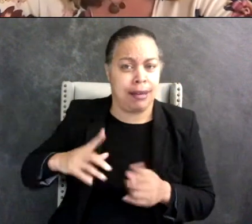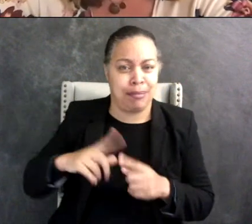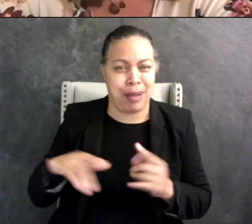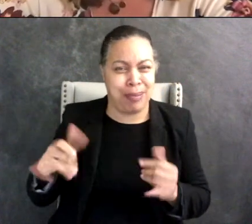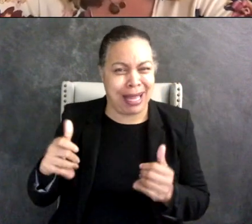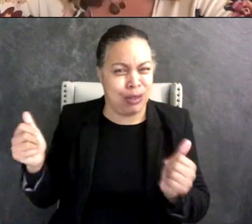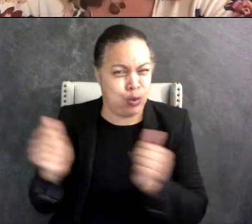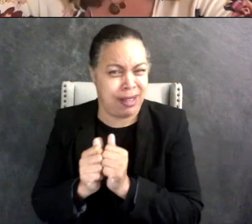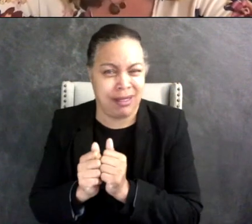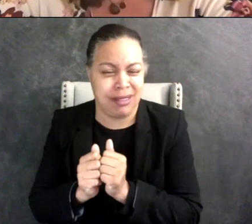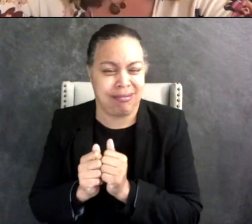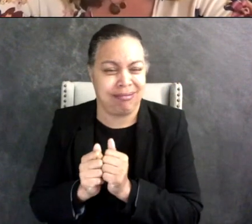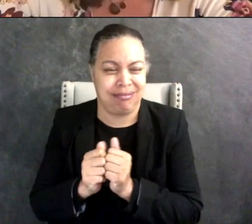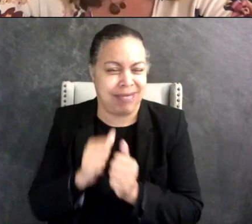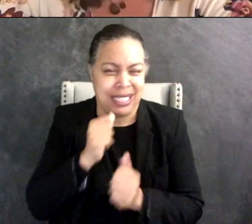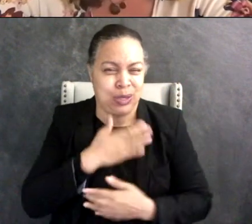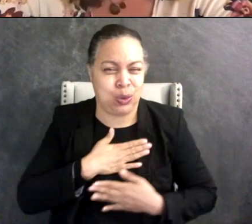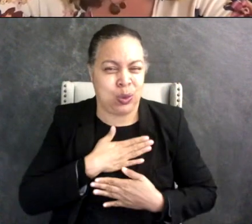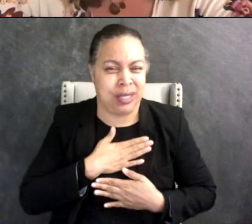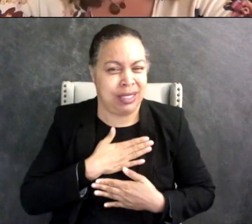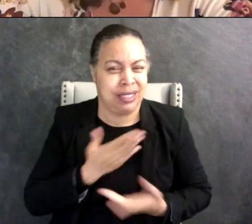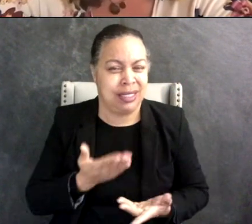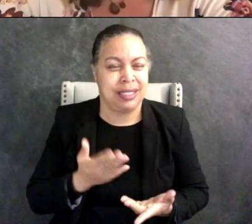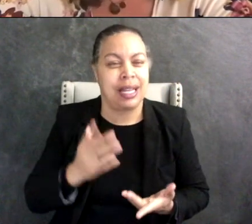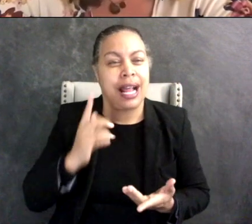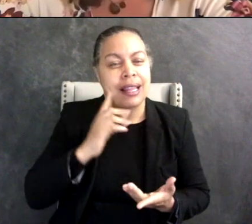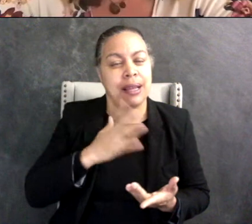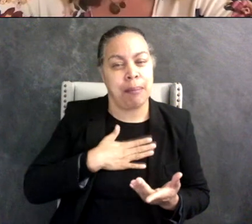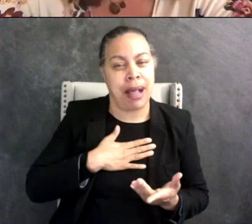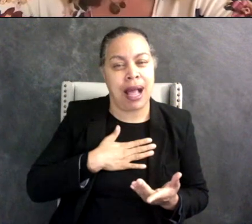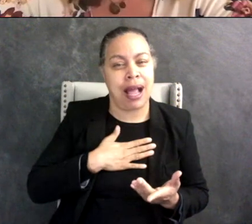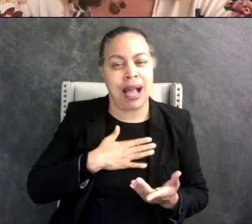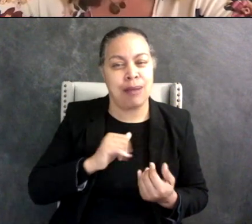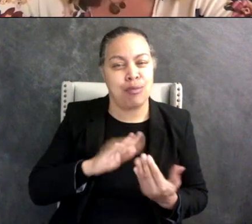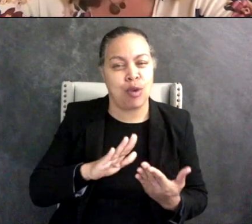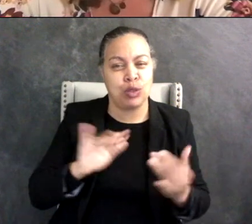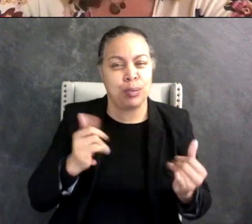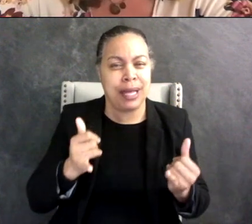I guess I had ways of playing that weren't as considered weird by my parents.